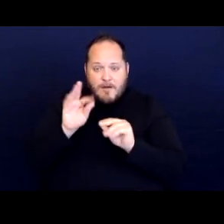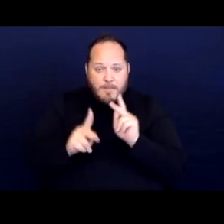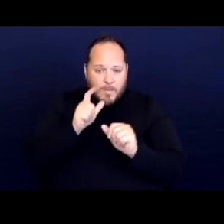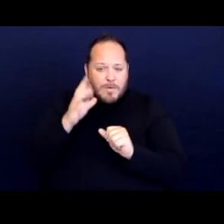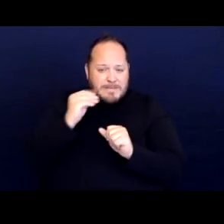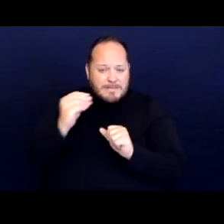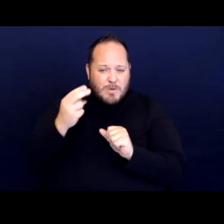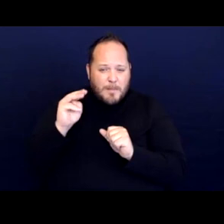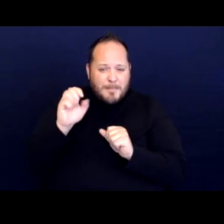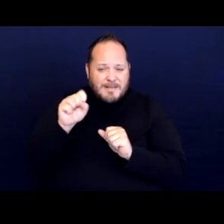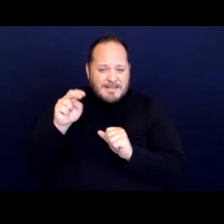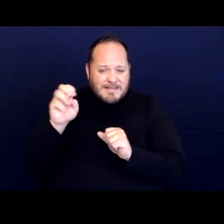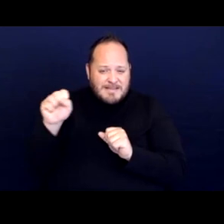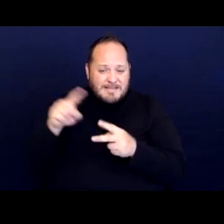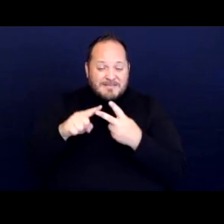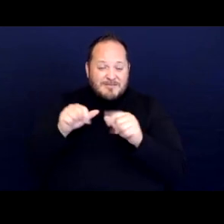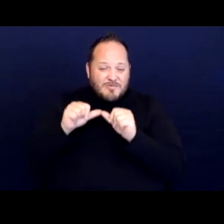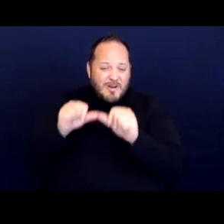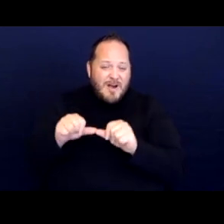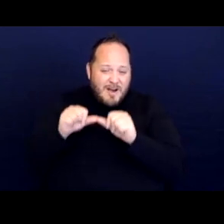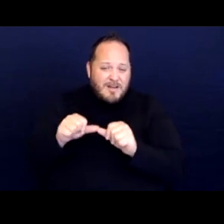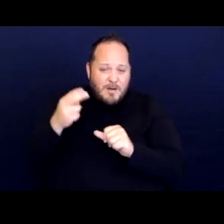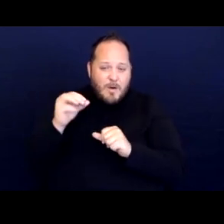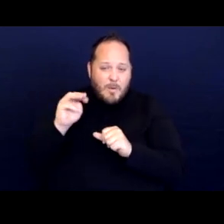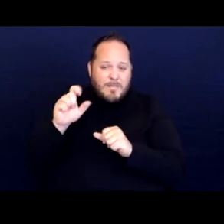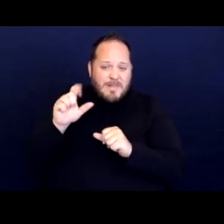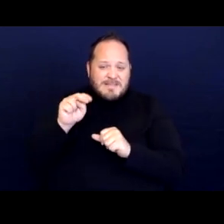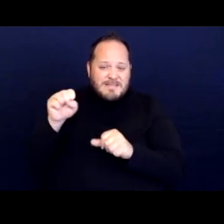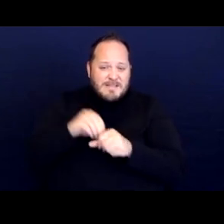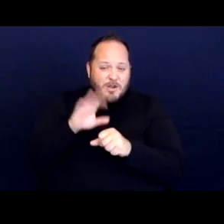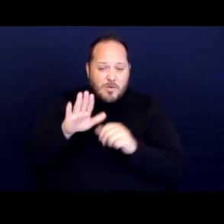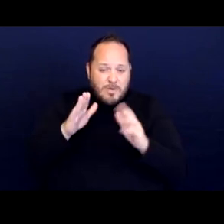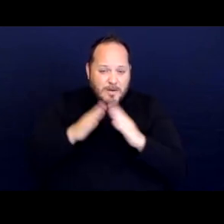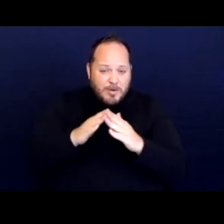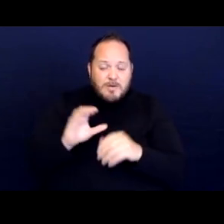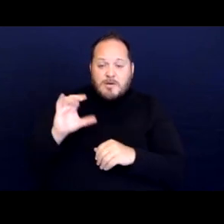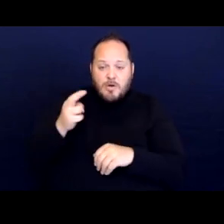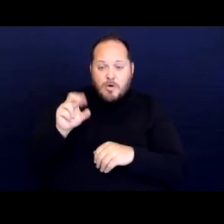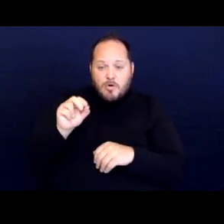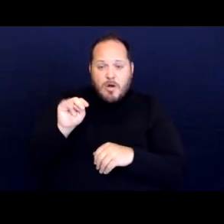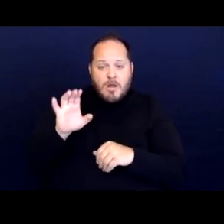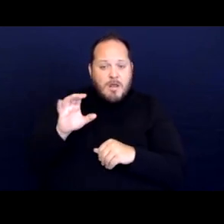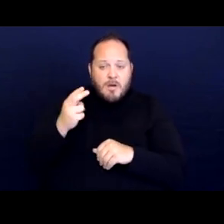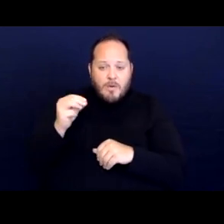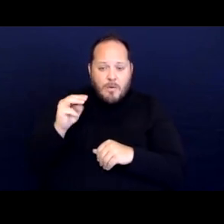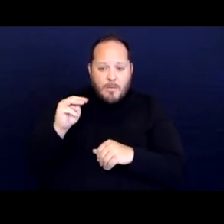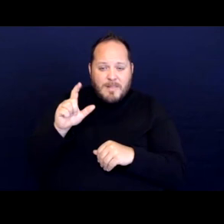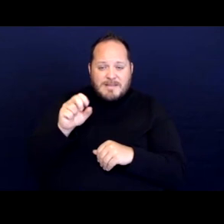and chronic homelessness in your community. Chronic homelessness of course is people with multiple disabilities